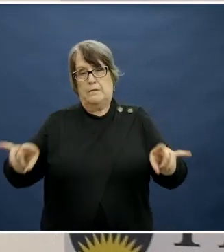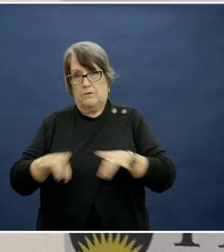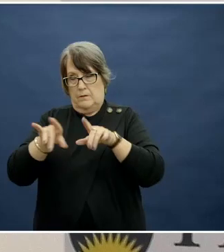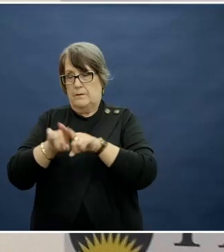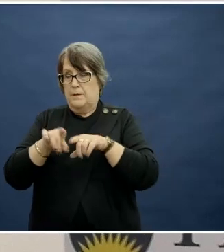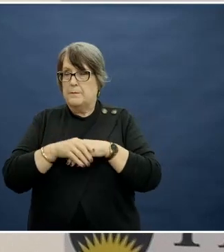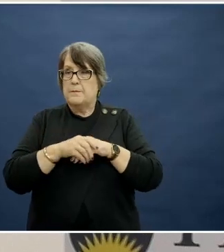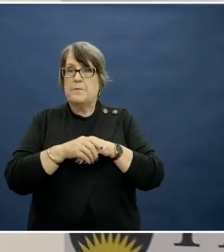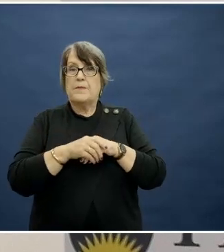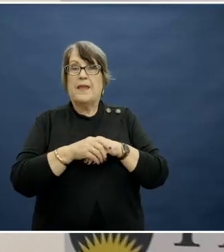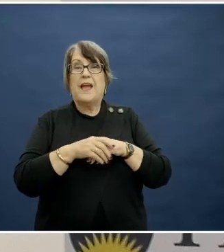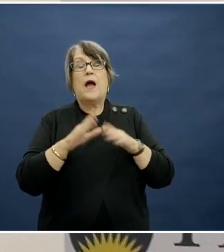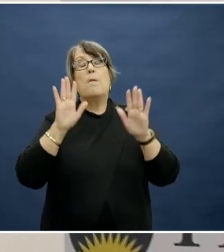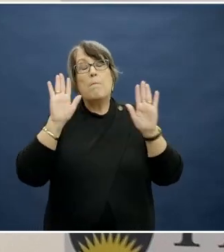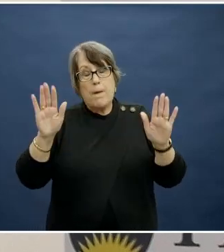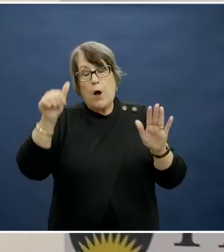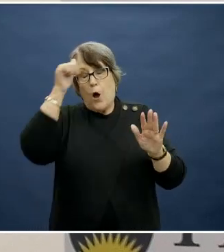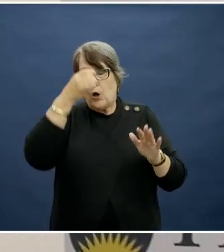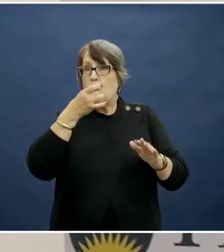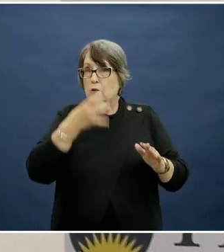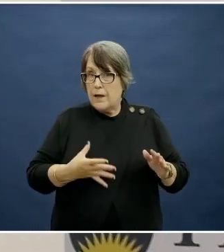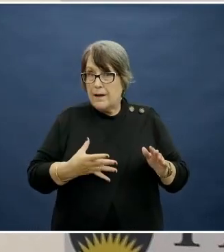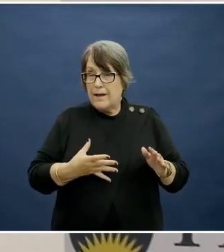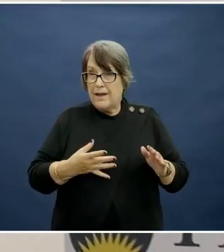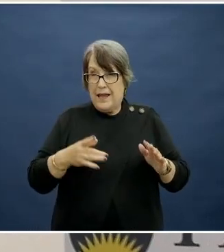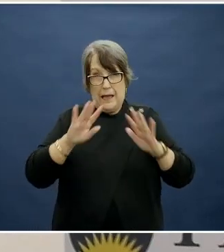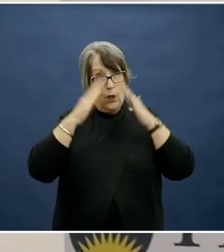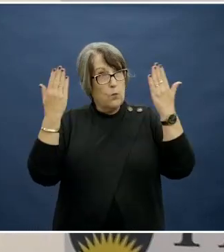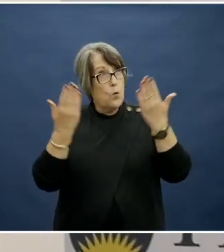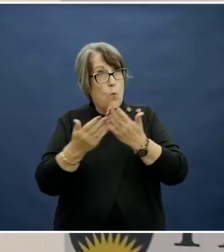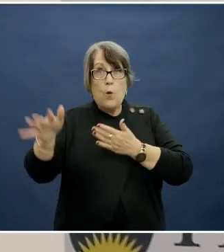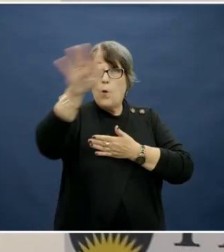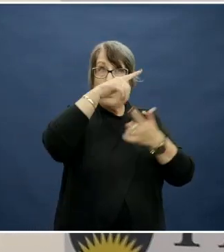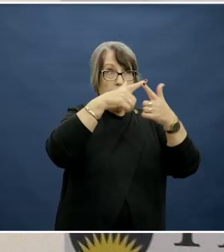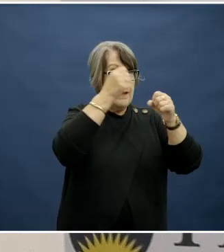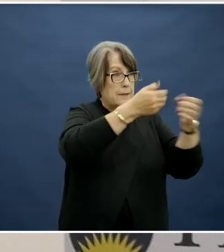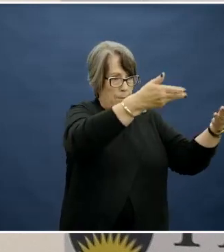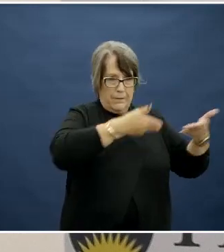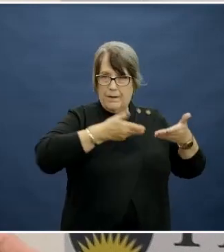So while not without its challenges, can these global examples provide some food for thought